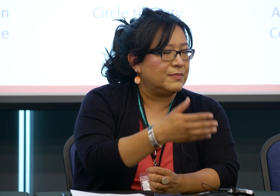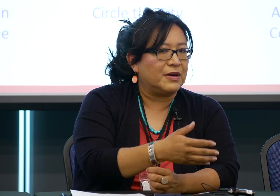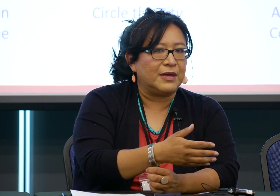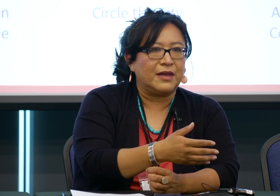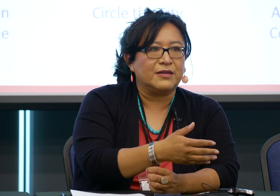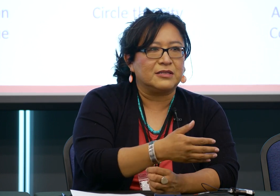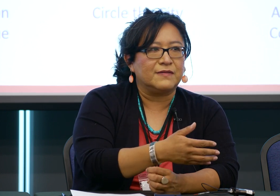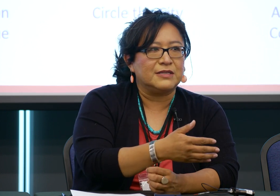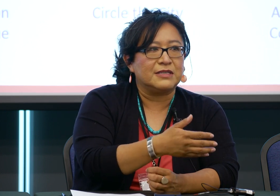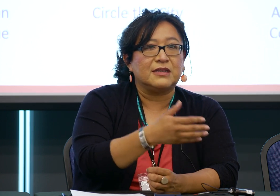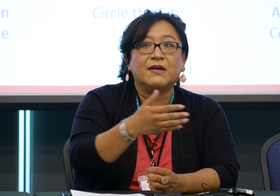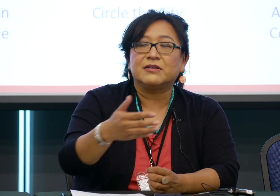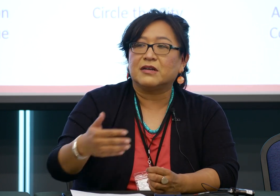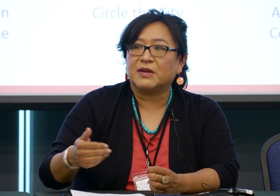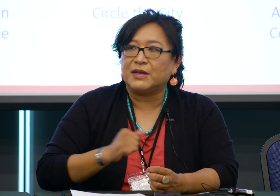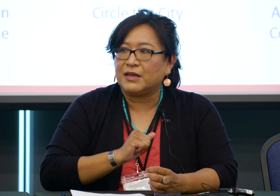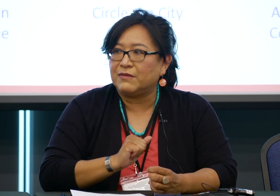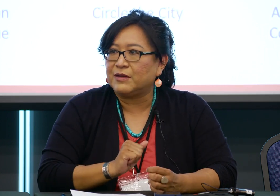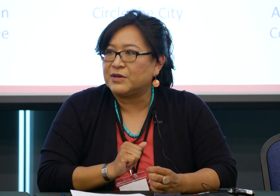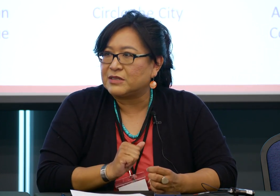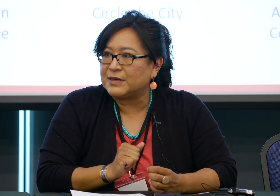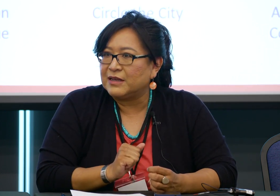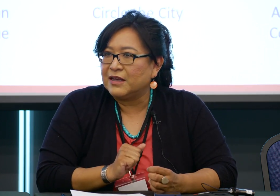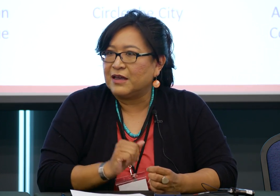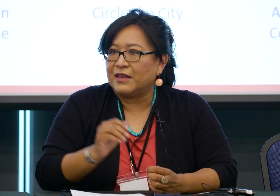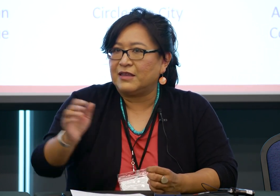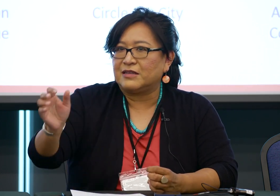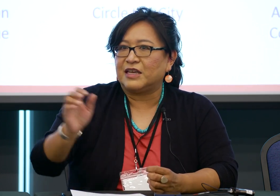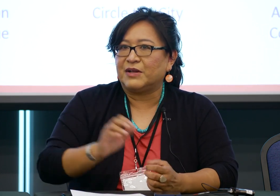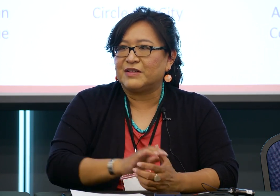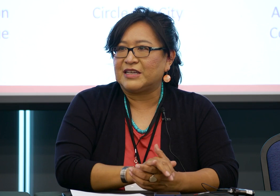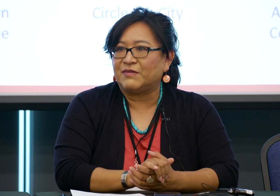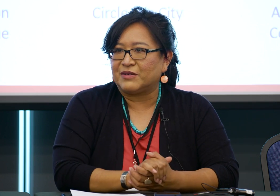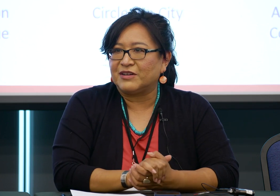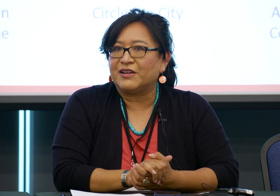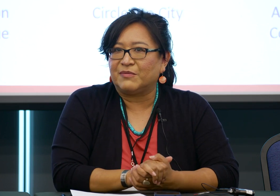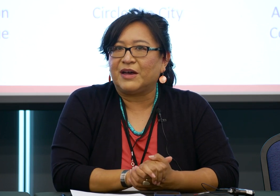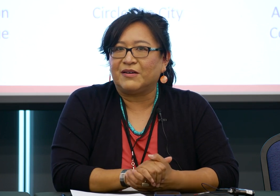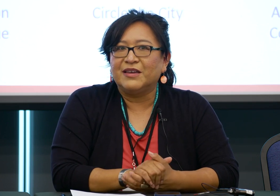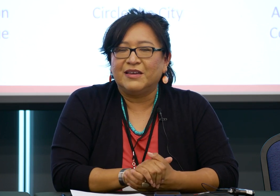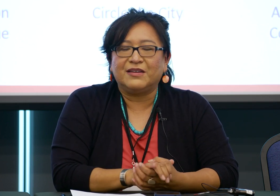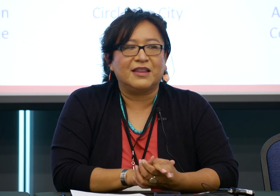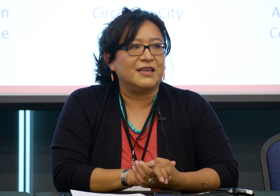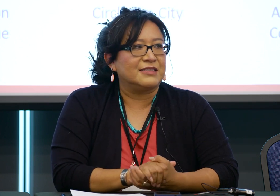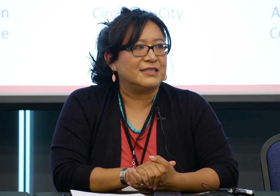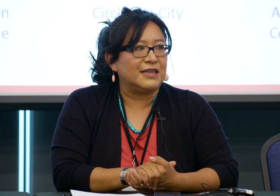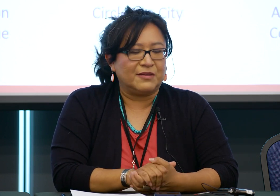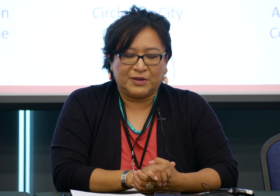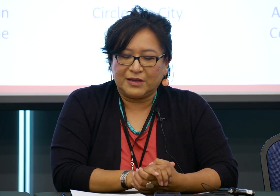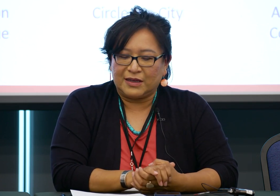through Department of Health Services. And now we're talking about Medicaid reimbursement. I think the table is that we were talking about. You know, that sustainability.